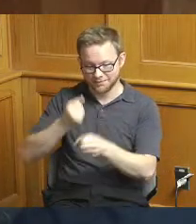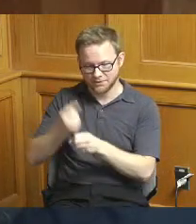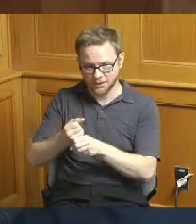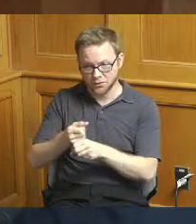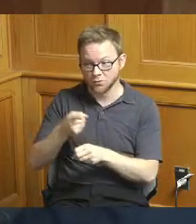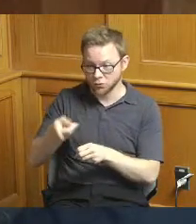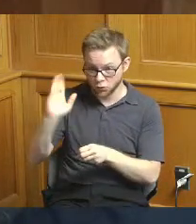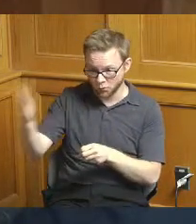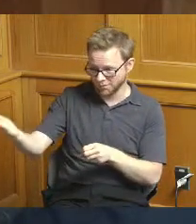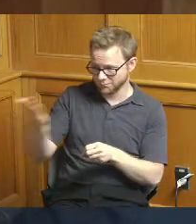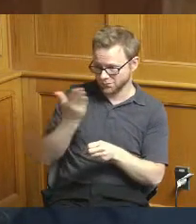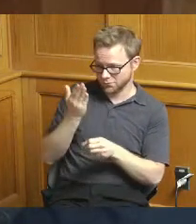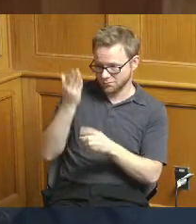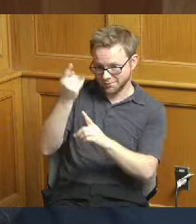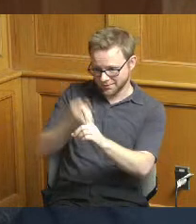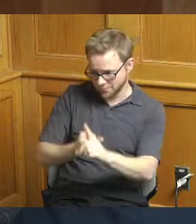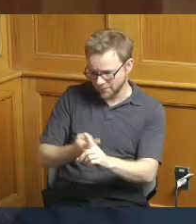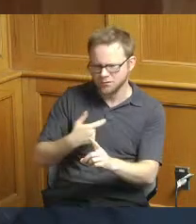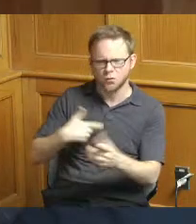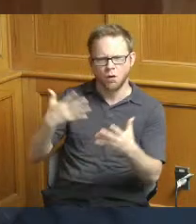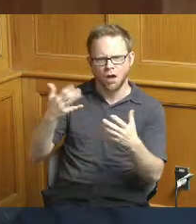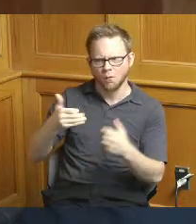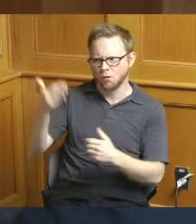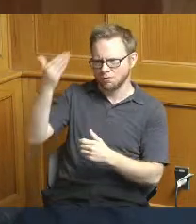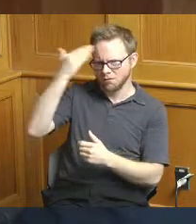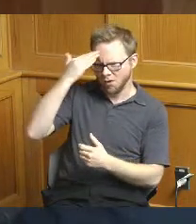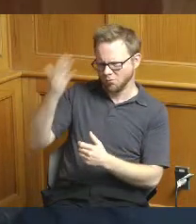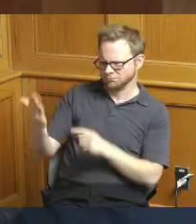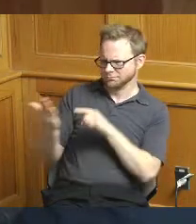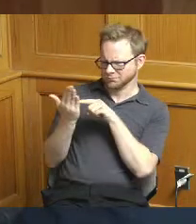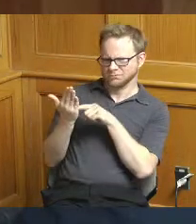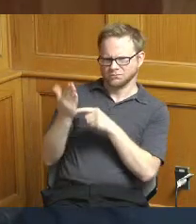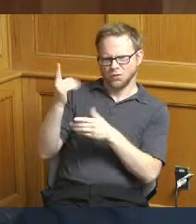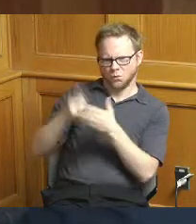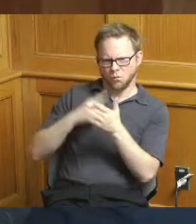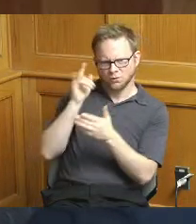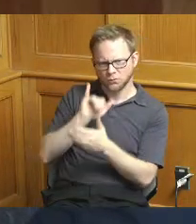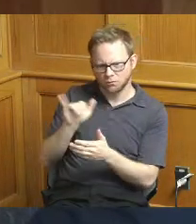I want to know what I'm looking at I know I want to know that we have some confidence